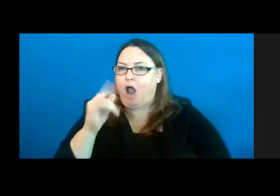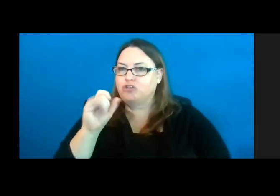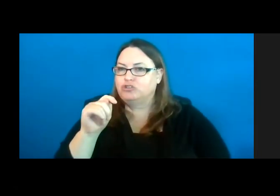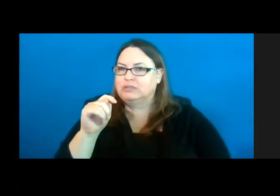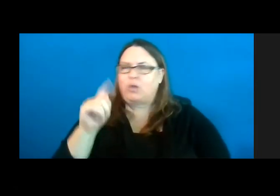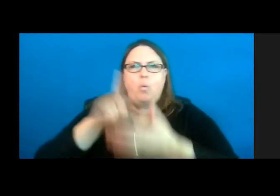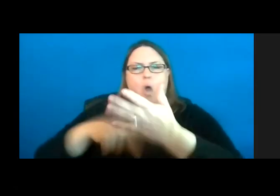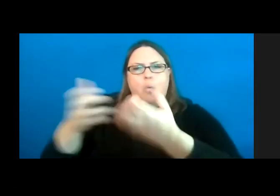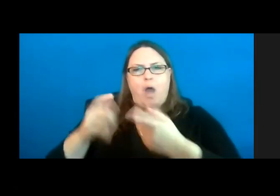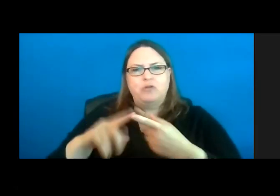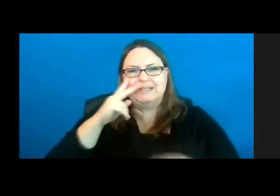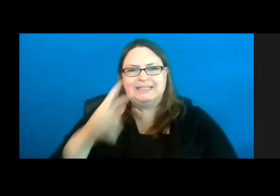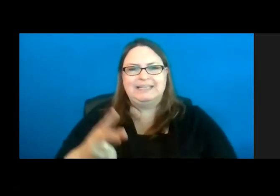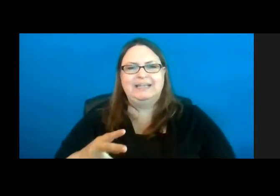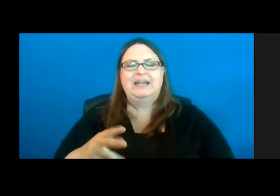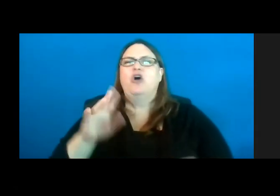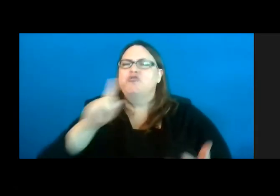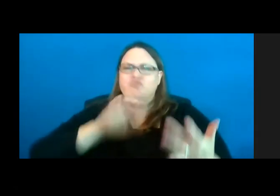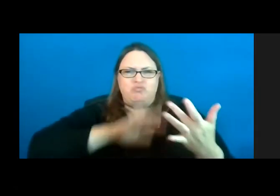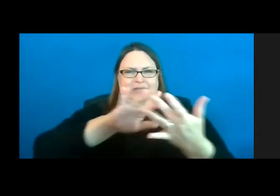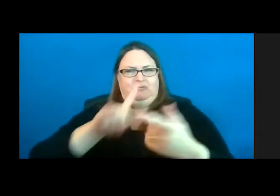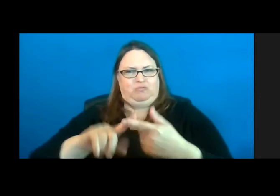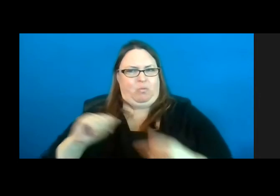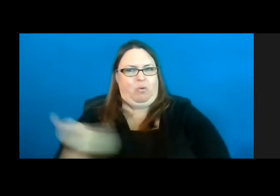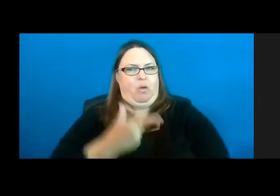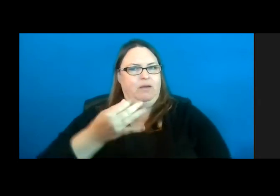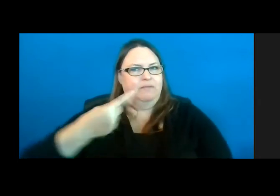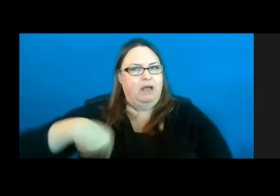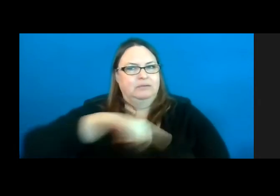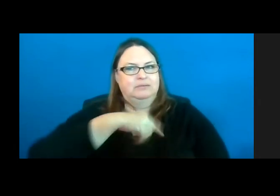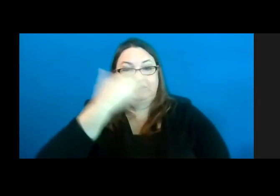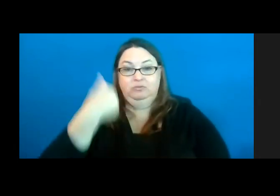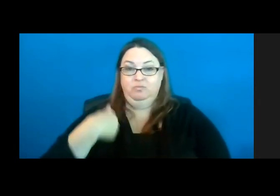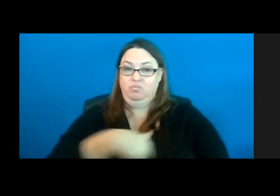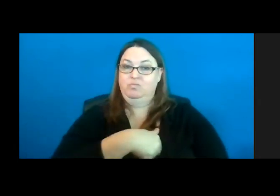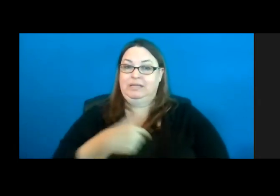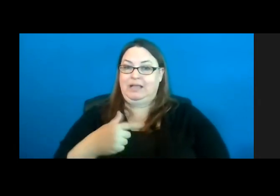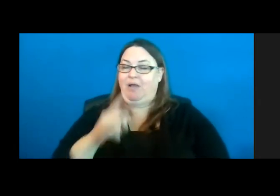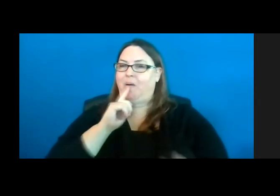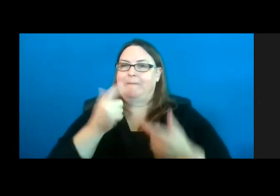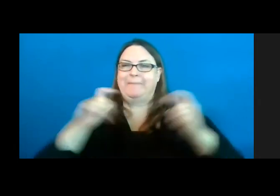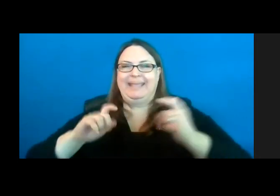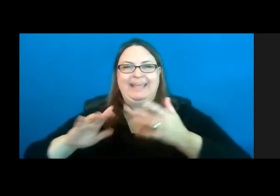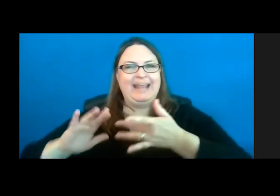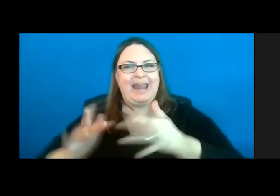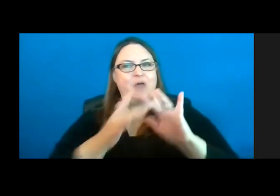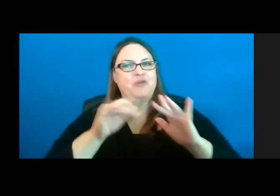Call the state and reach out to every one of us because we're a big network of resources